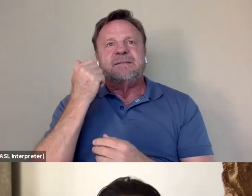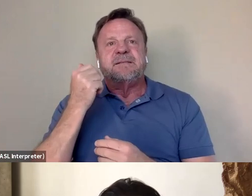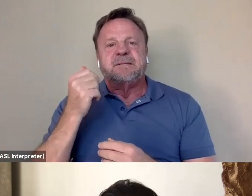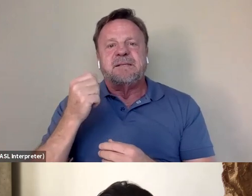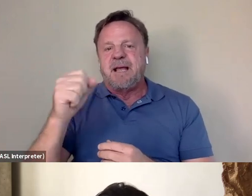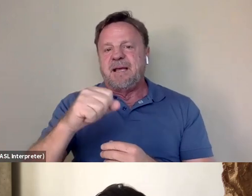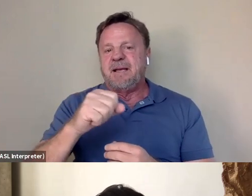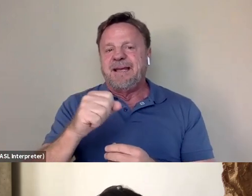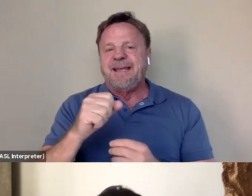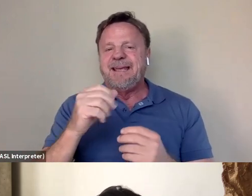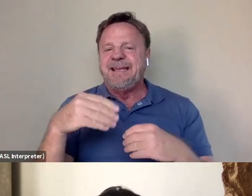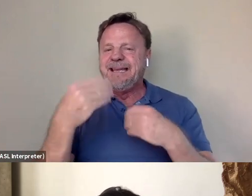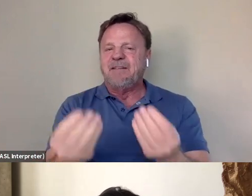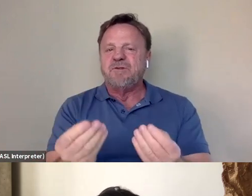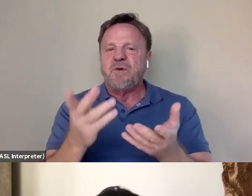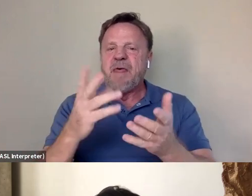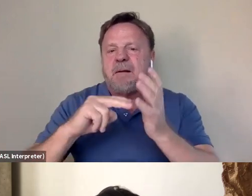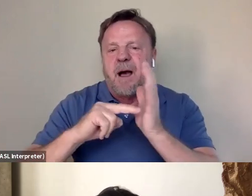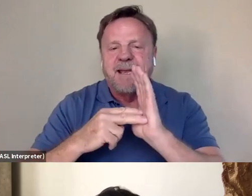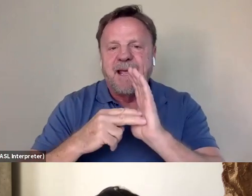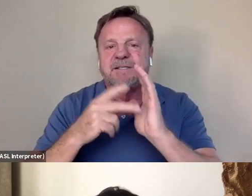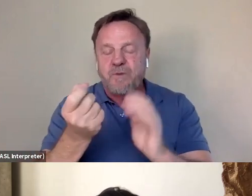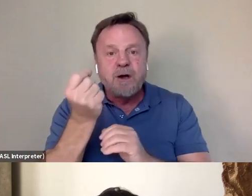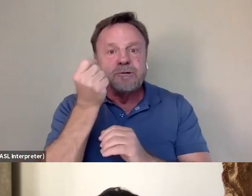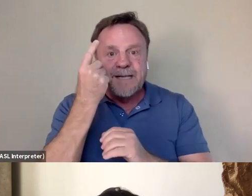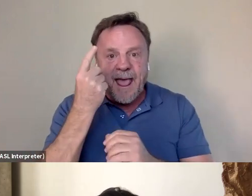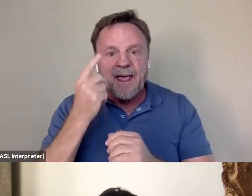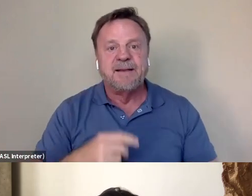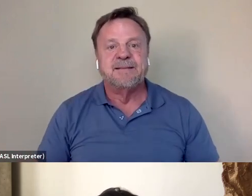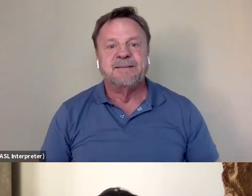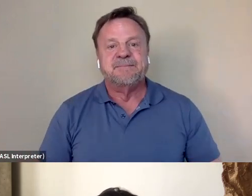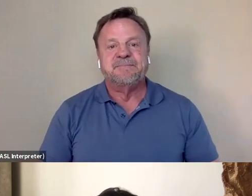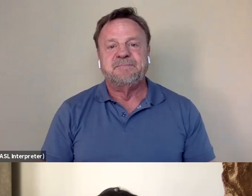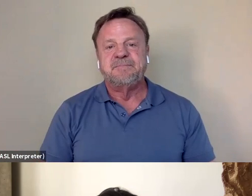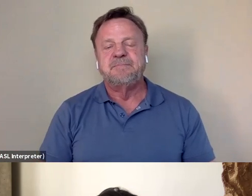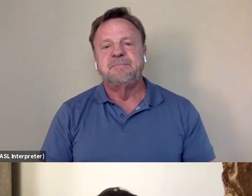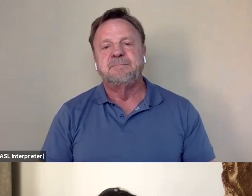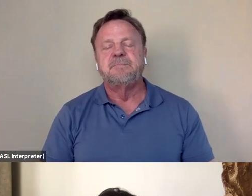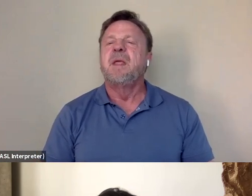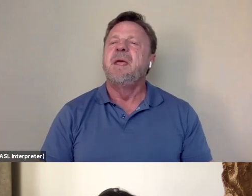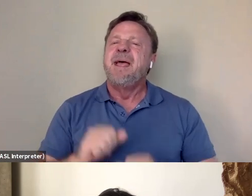it gives you that context to understand. Julia, can you talk a bit about